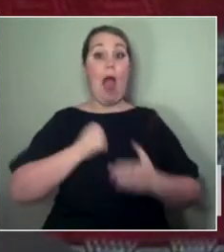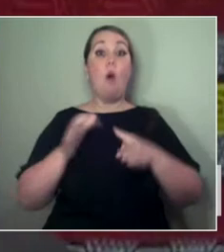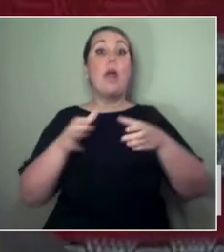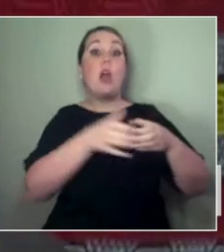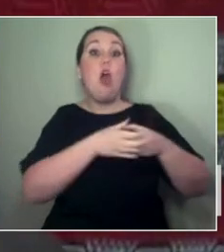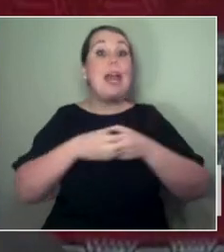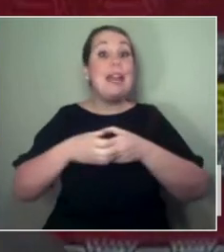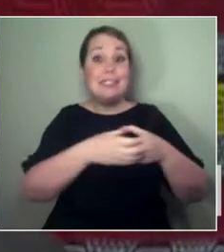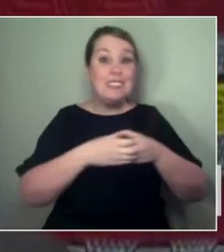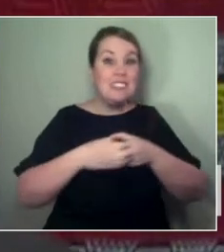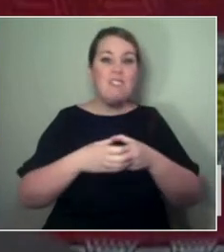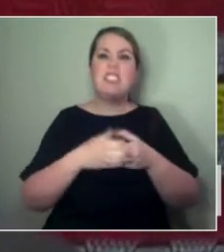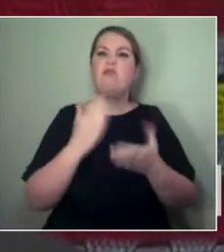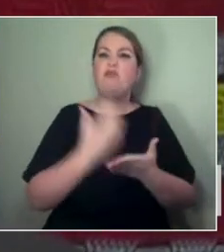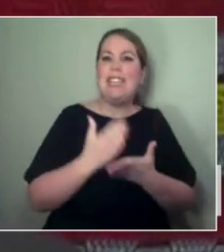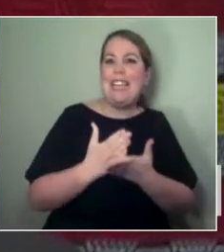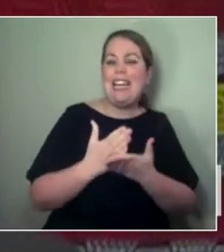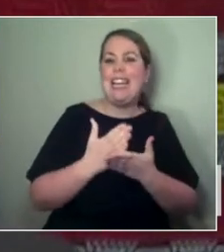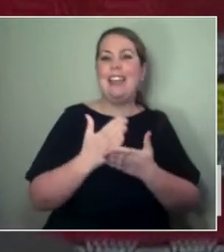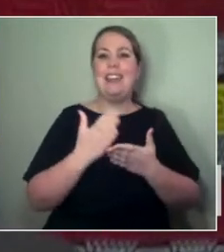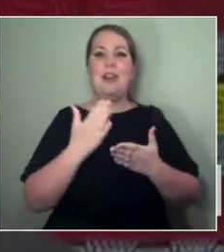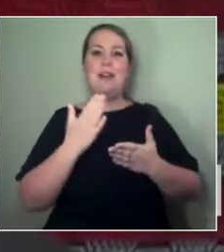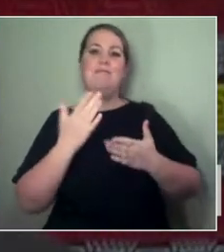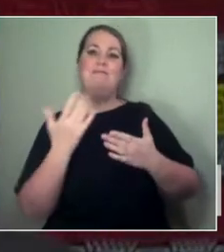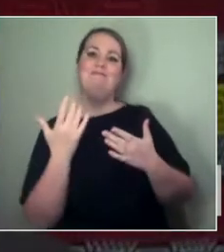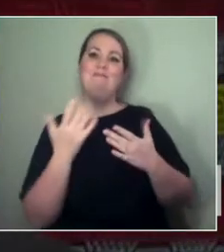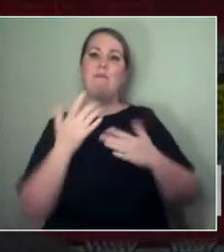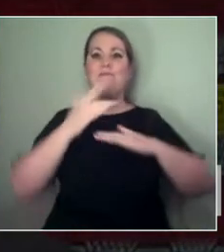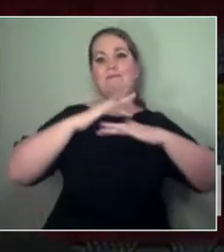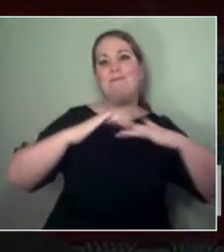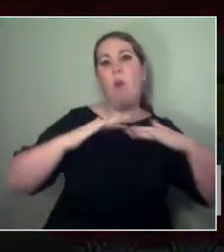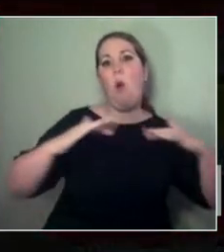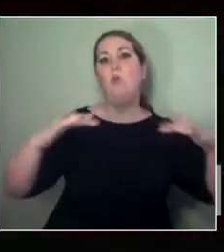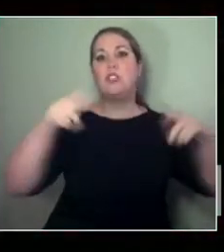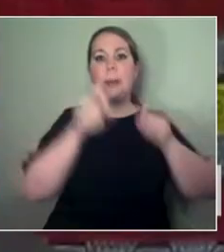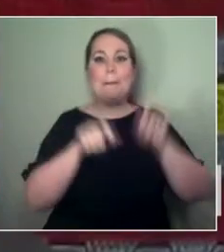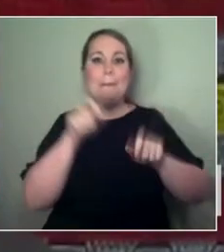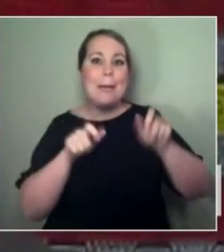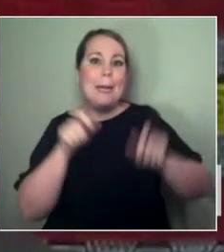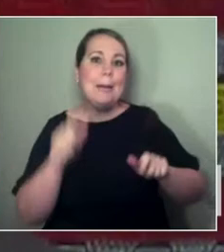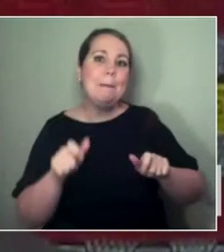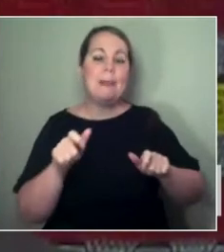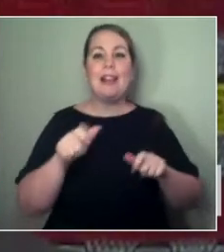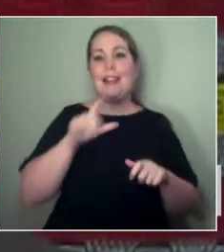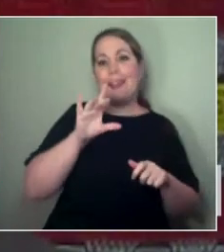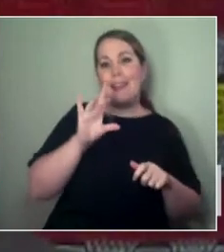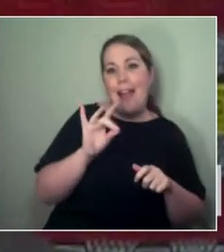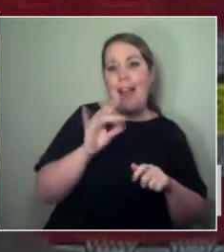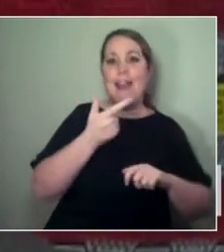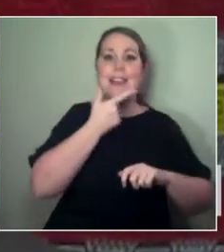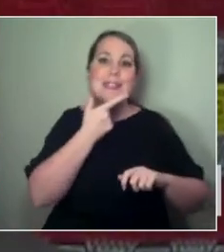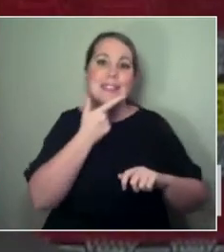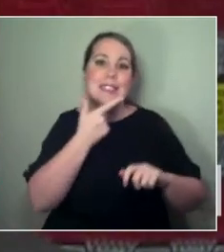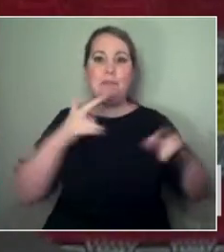really just kind of putting the net out there and seeing who we catch. So, yeah, a lot of what we're doing, I think,